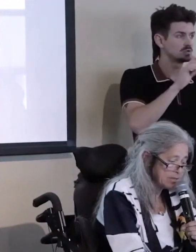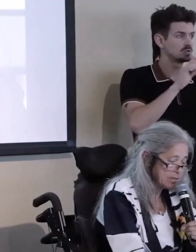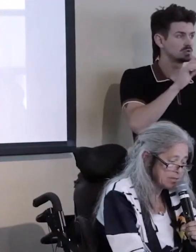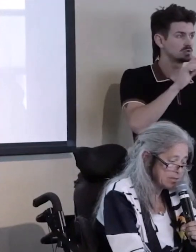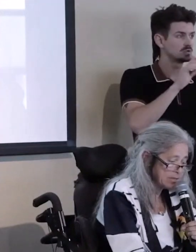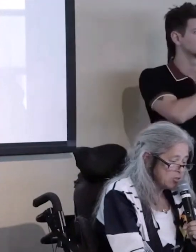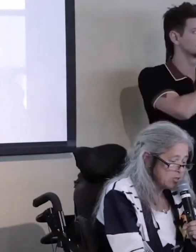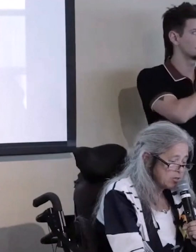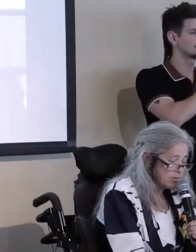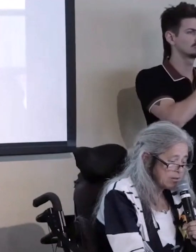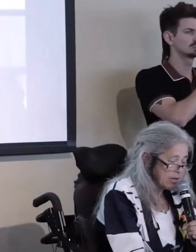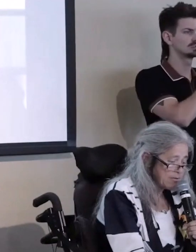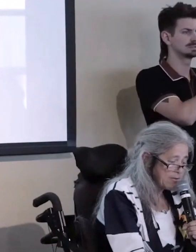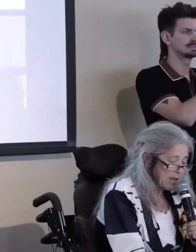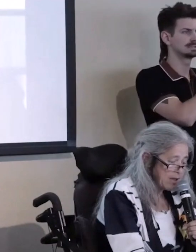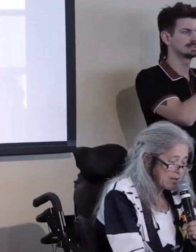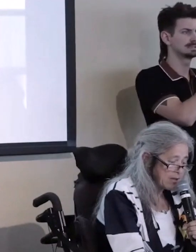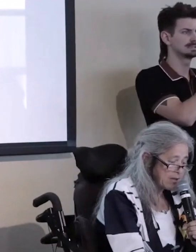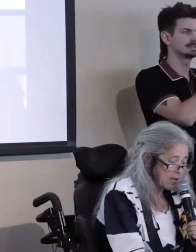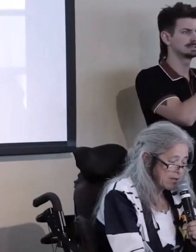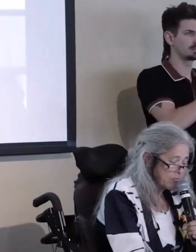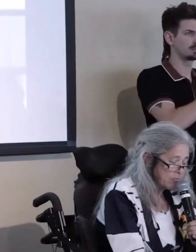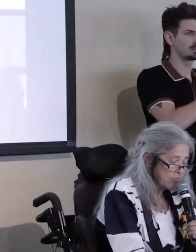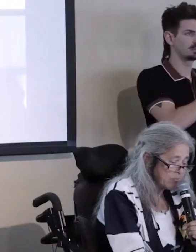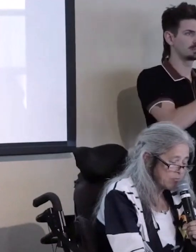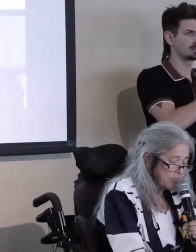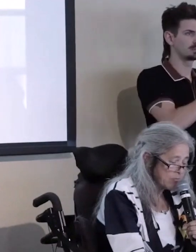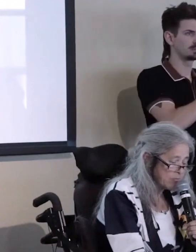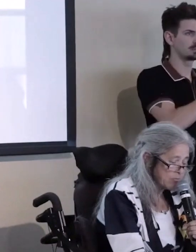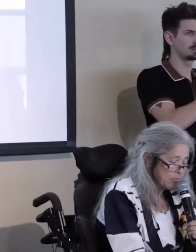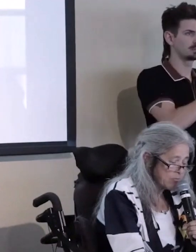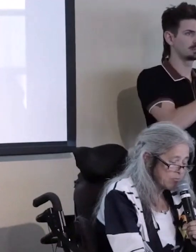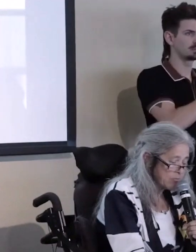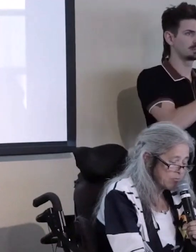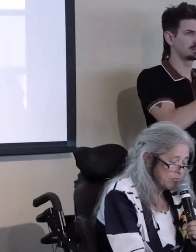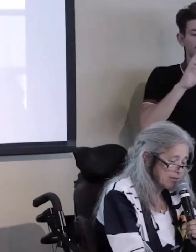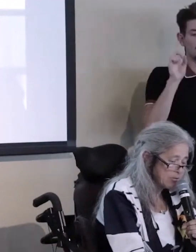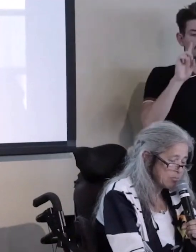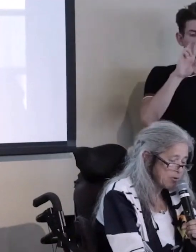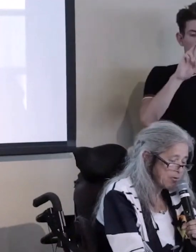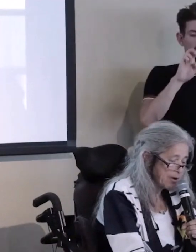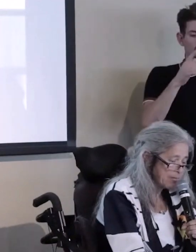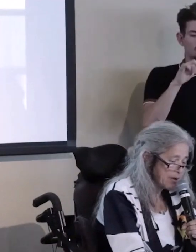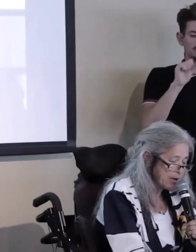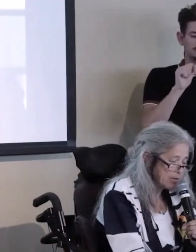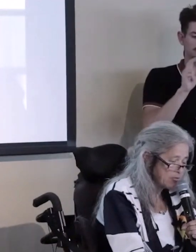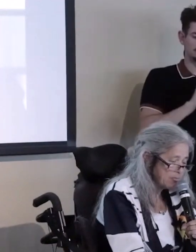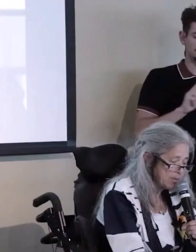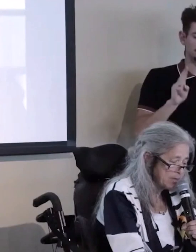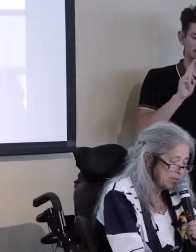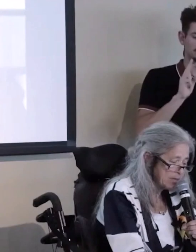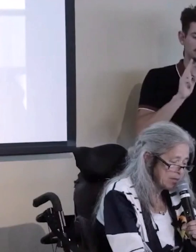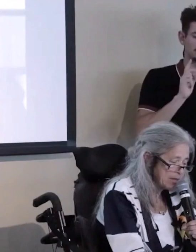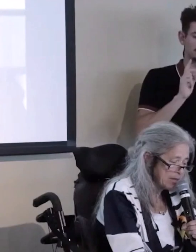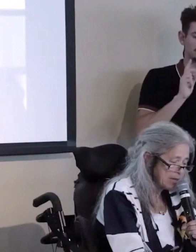She's currently on faculty at Regis and the Global Nonprofit Leadership program College of Business and Economics,